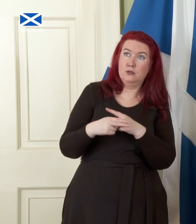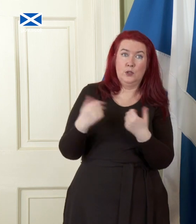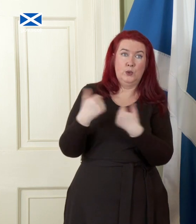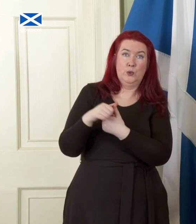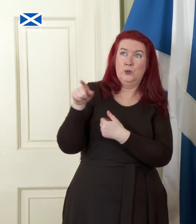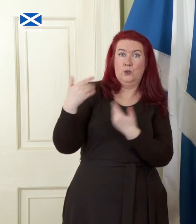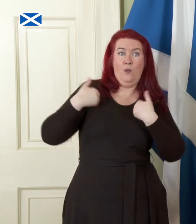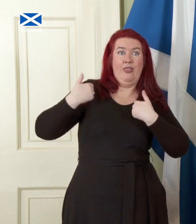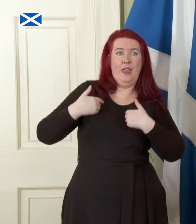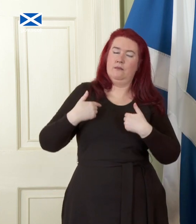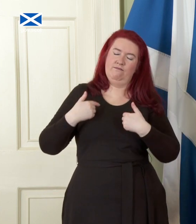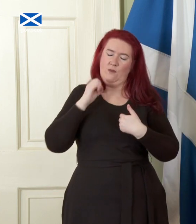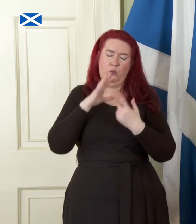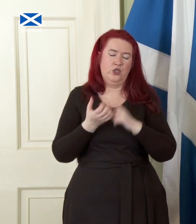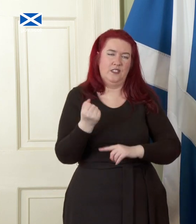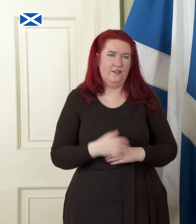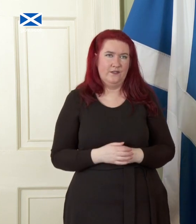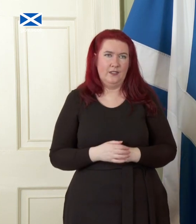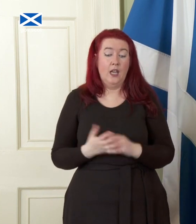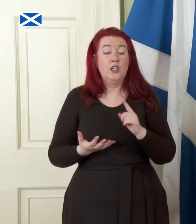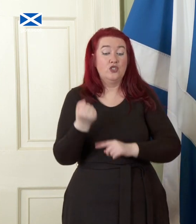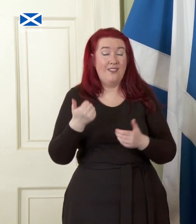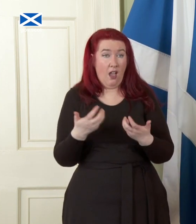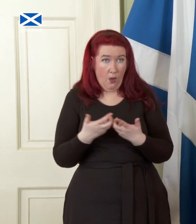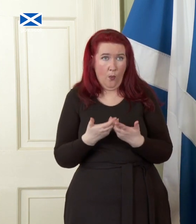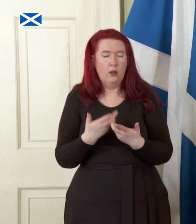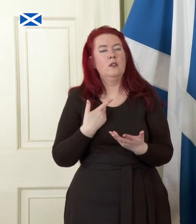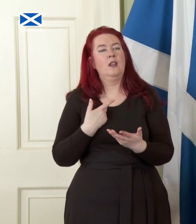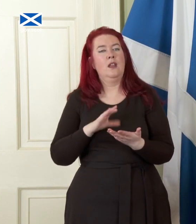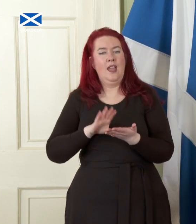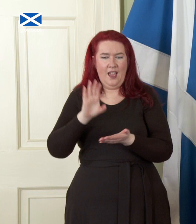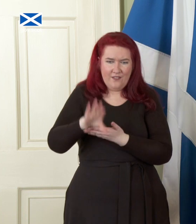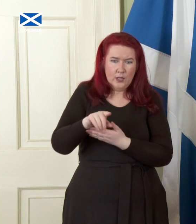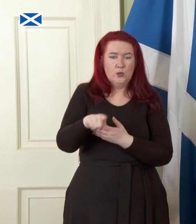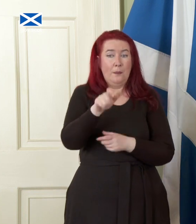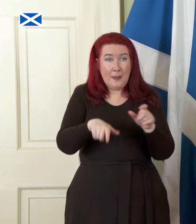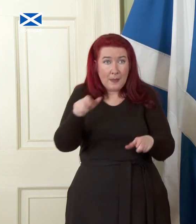deliver that. It will come instead from investment in people and infrastructure. That is why we